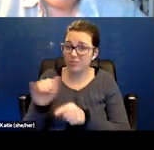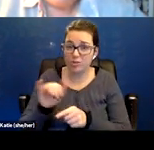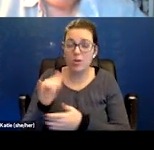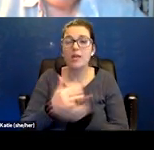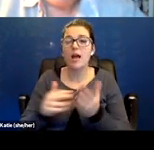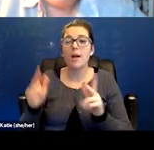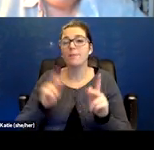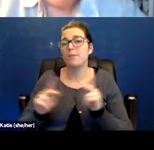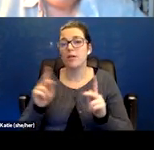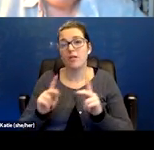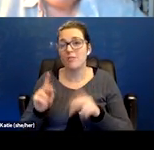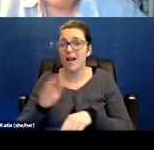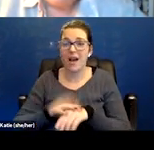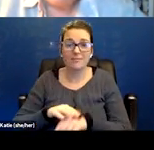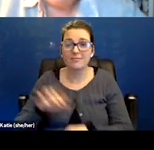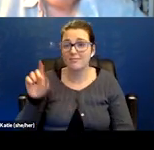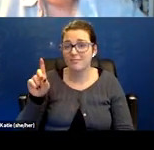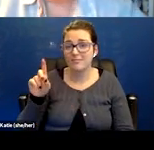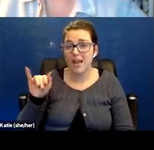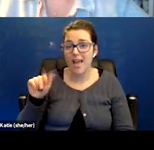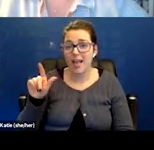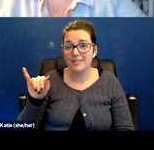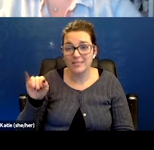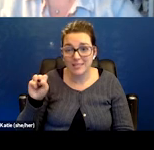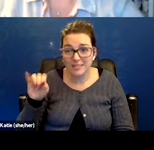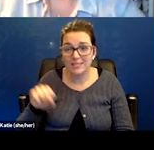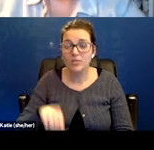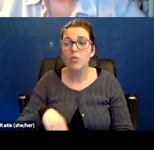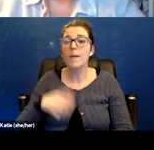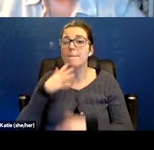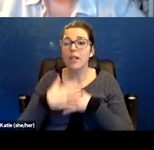and they can be allowed that way. So there's a lot of ways that this can happen.